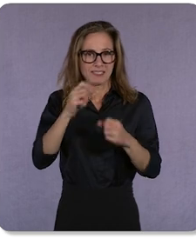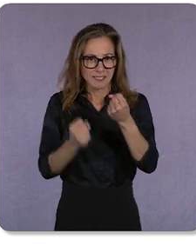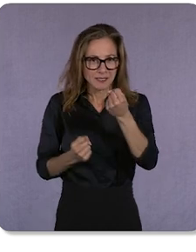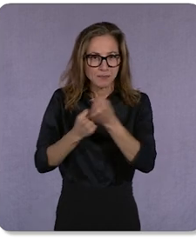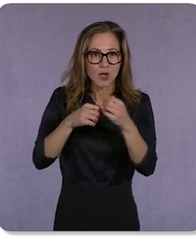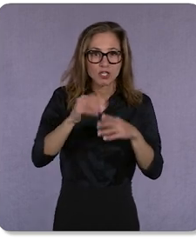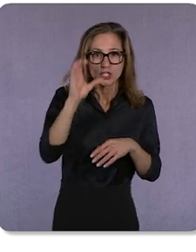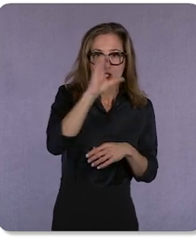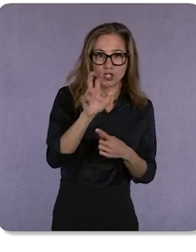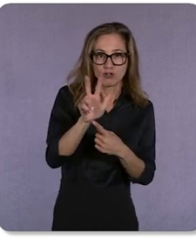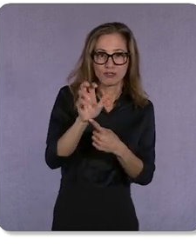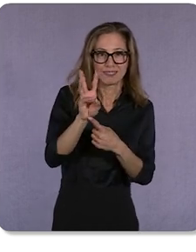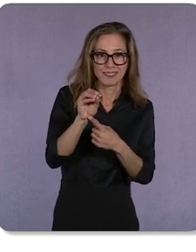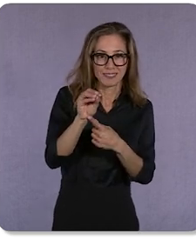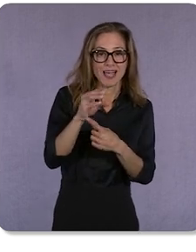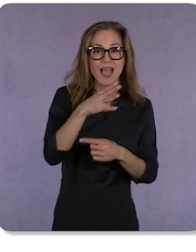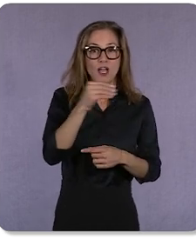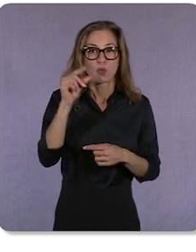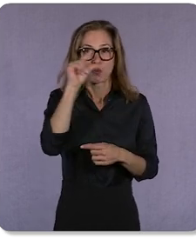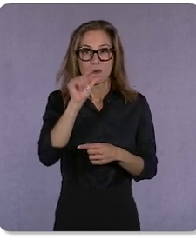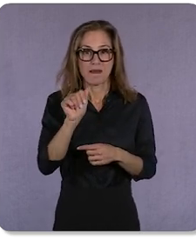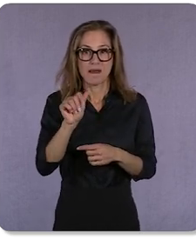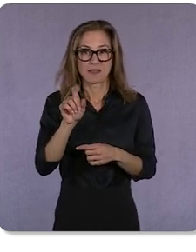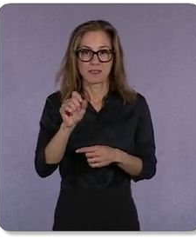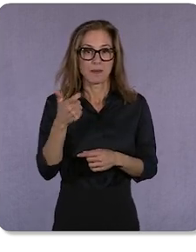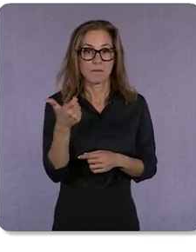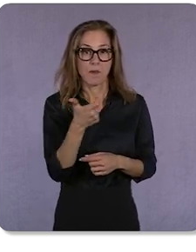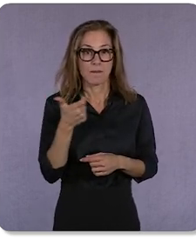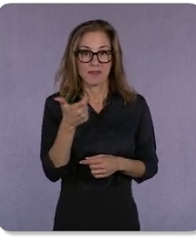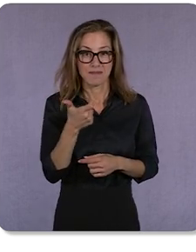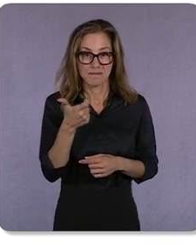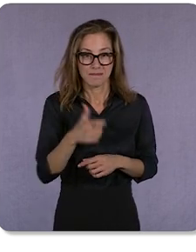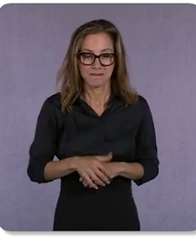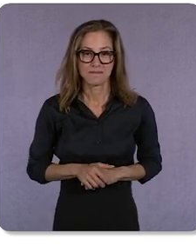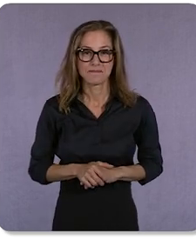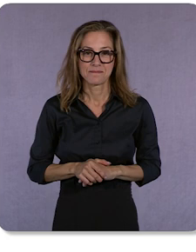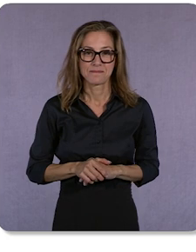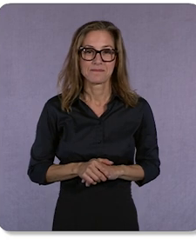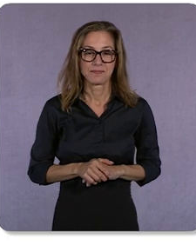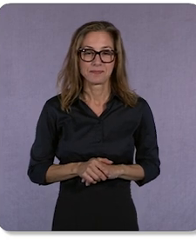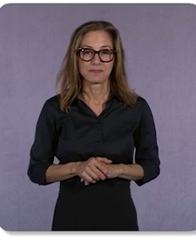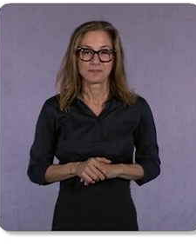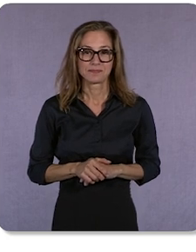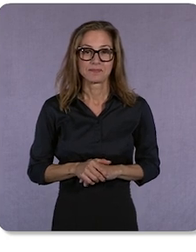and in the Google Ads mobile app. It’s our responsibility to deliver